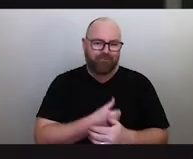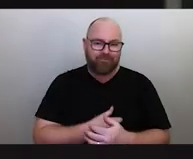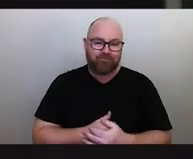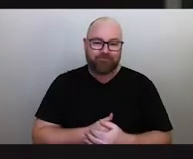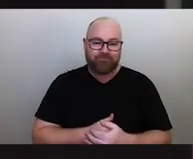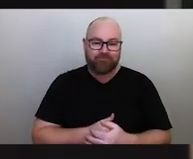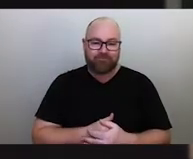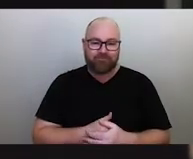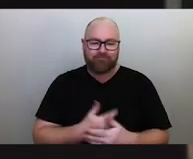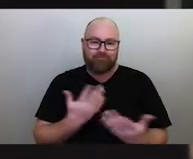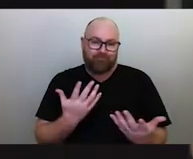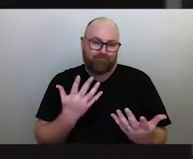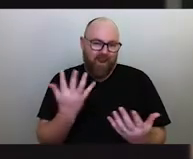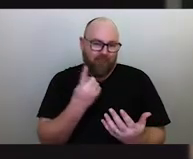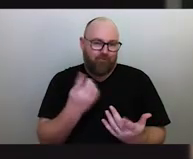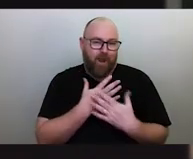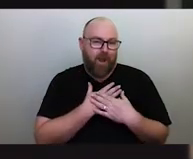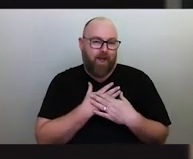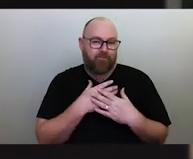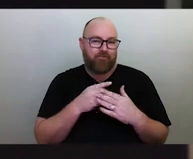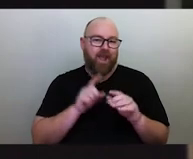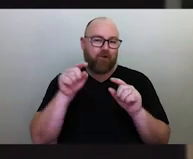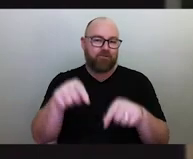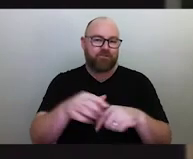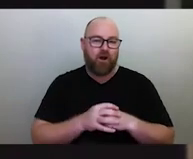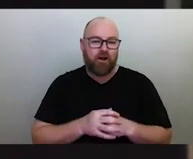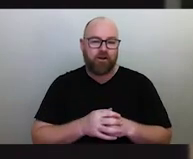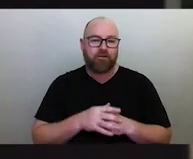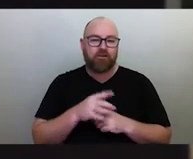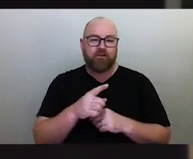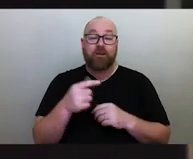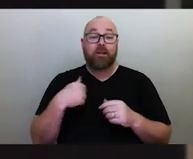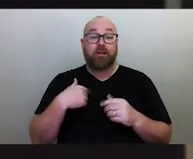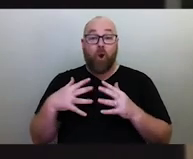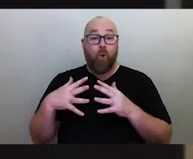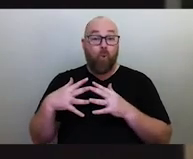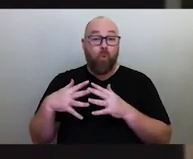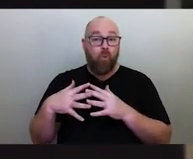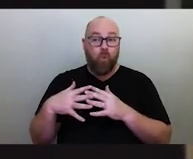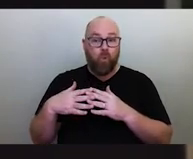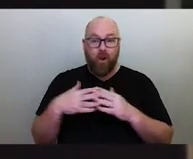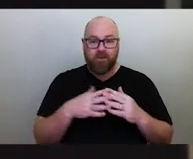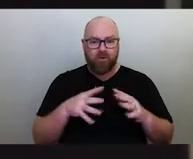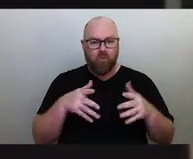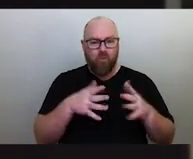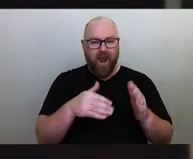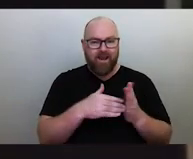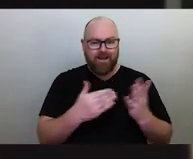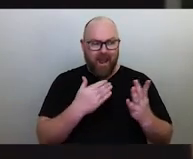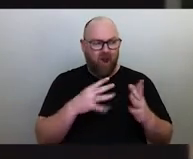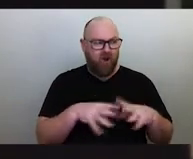Who doesn't like to be outside? This Western paradigm is that it's all inside it's not all inside, it's all outside.